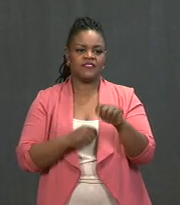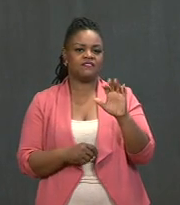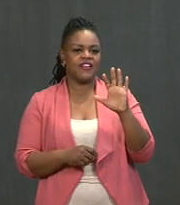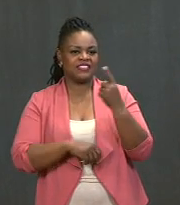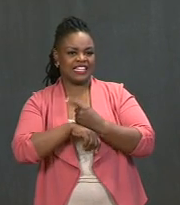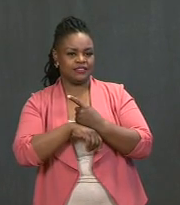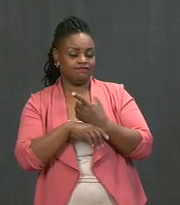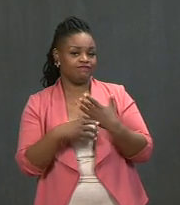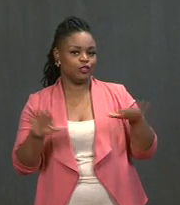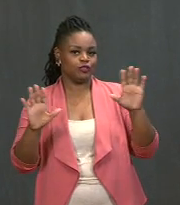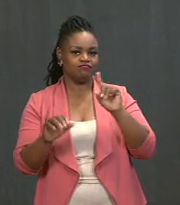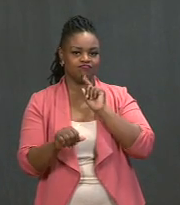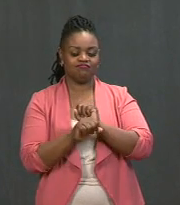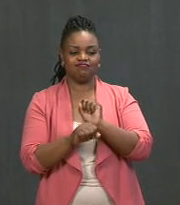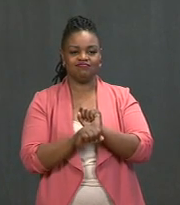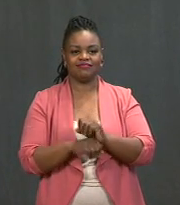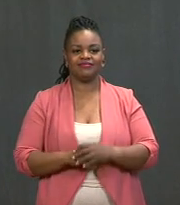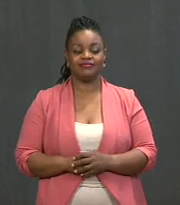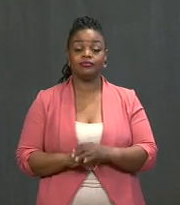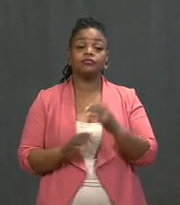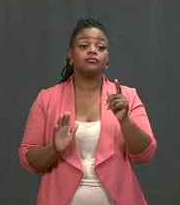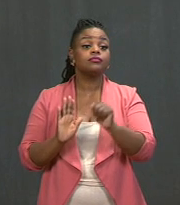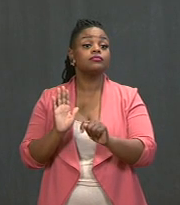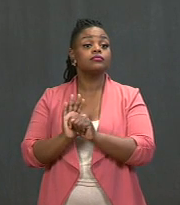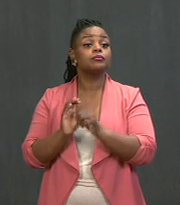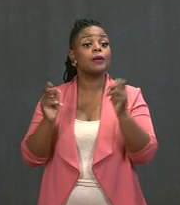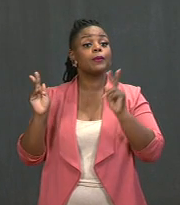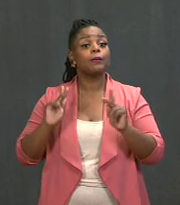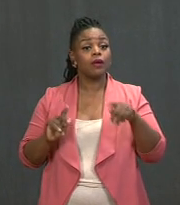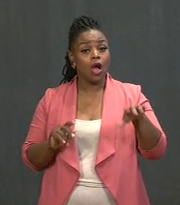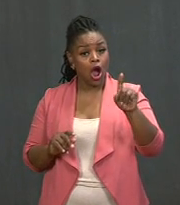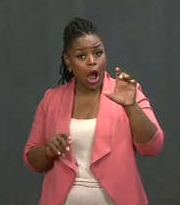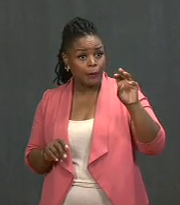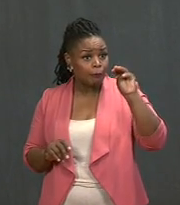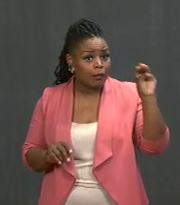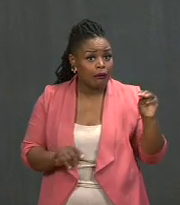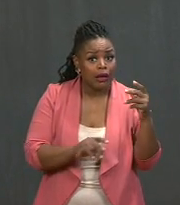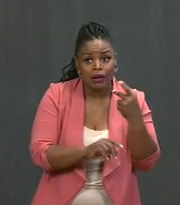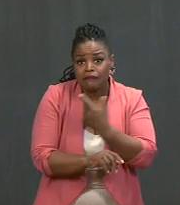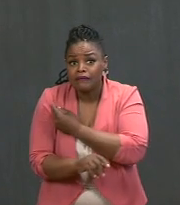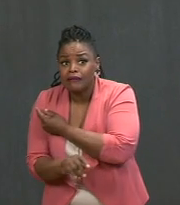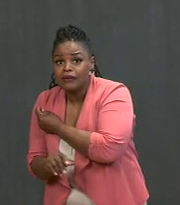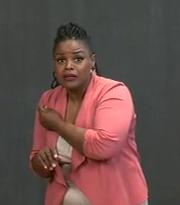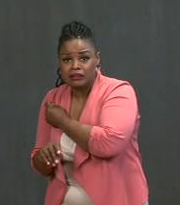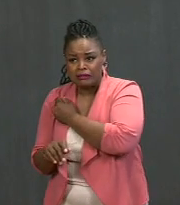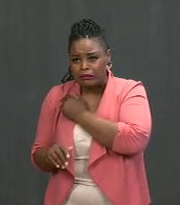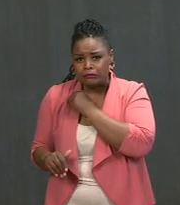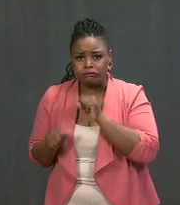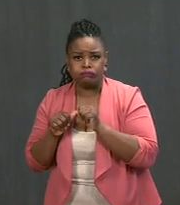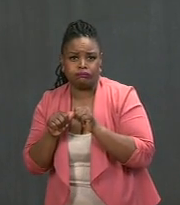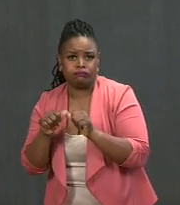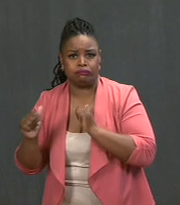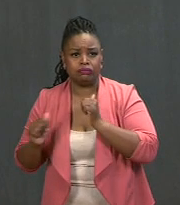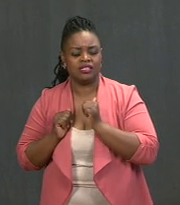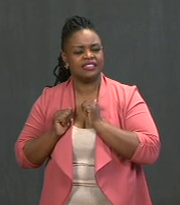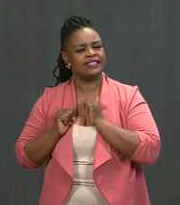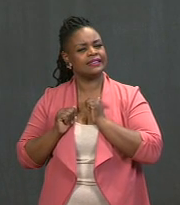At the time, some said 100 million shots was "too ambitious," and then they said, "It wasn't ambitious enough."